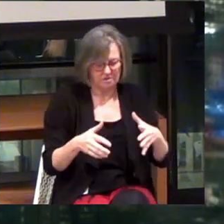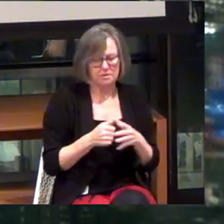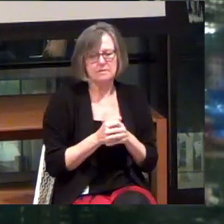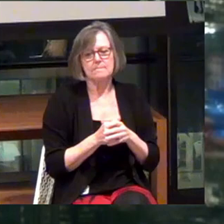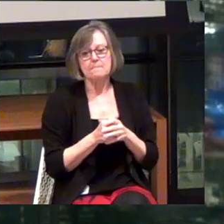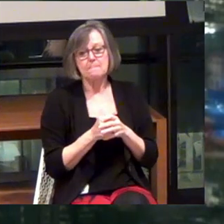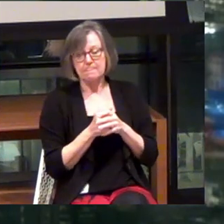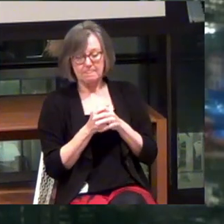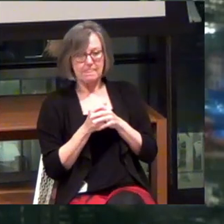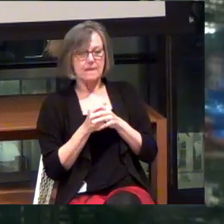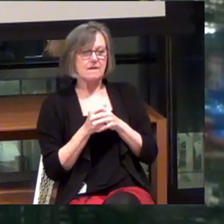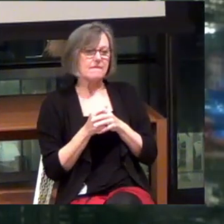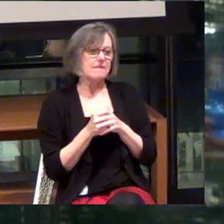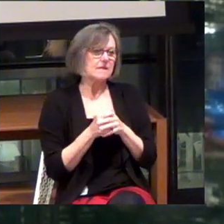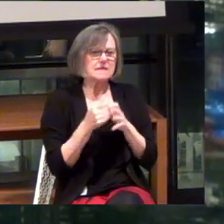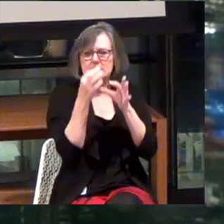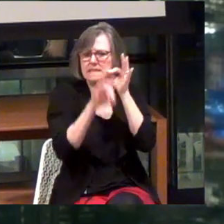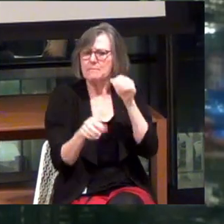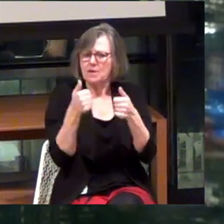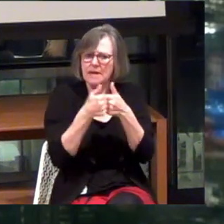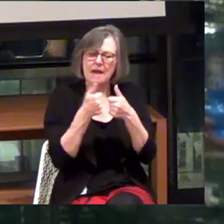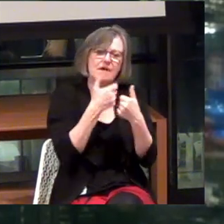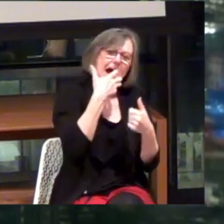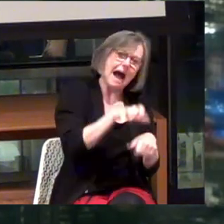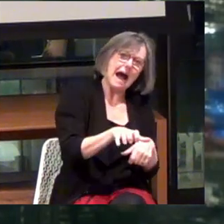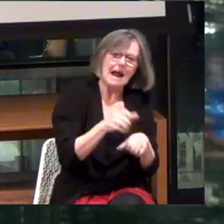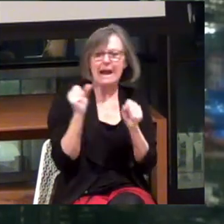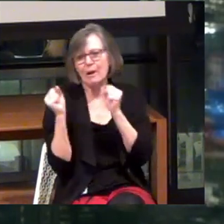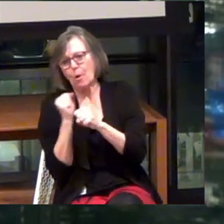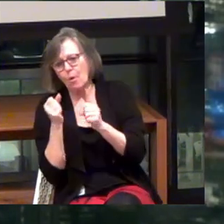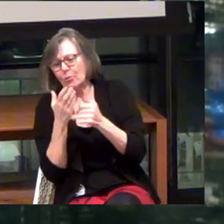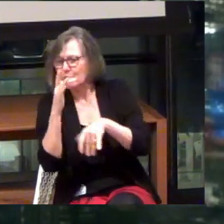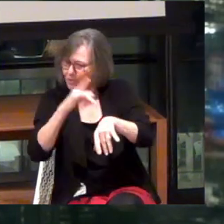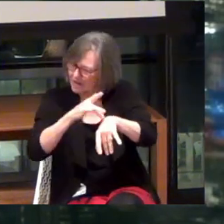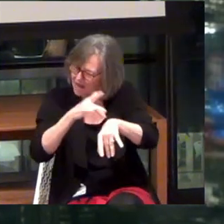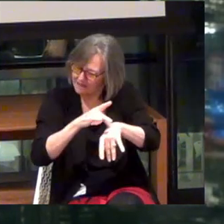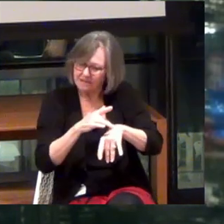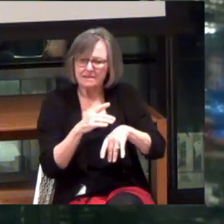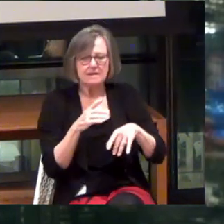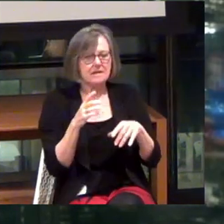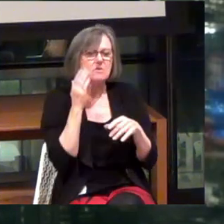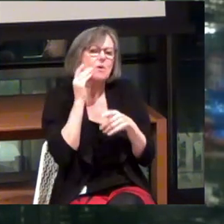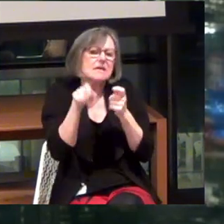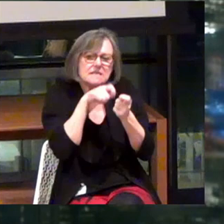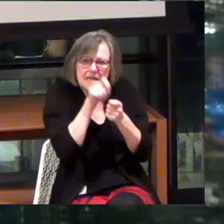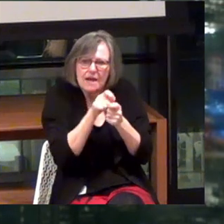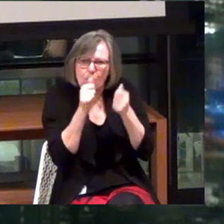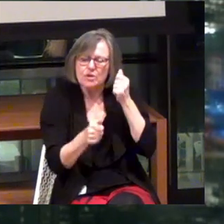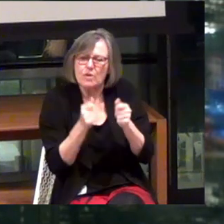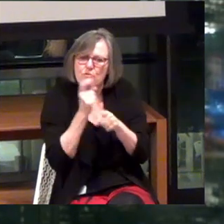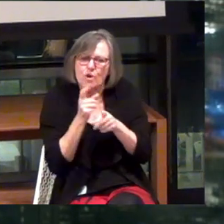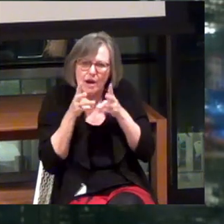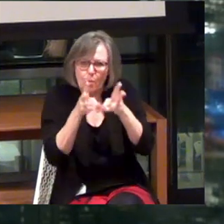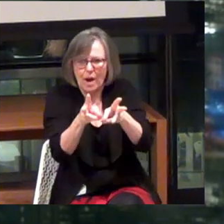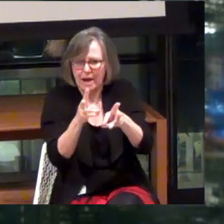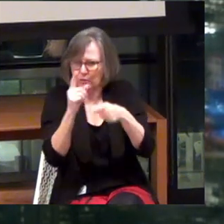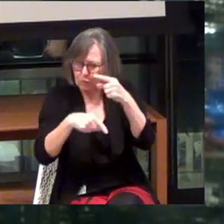What this does is it plays a simple game of hot and cold through touch. That allows you to know exactly which way is the right way to go.